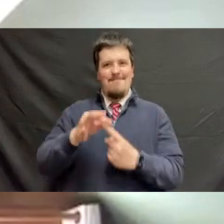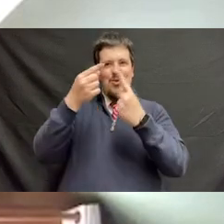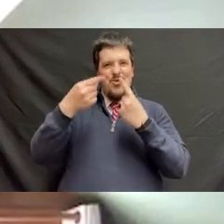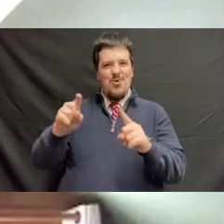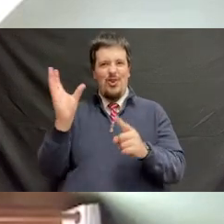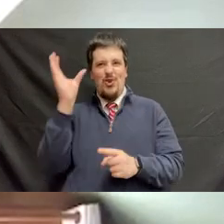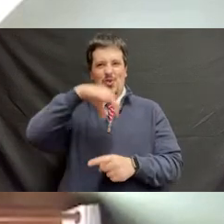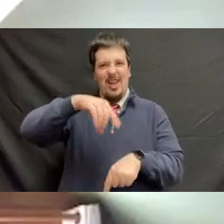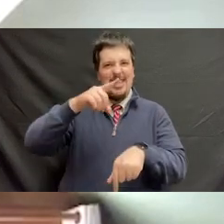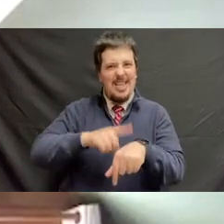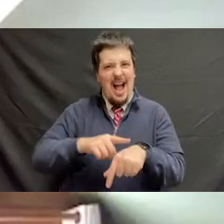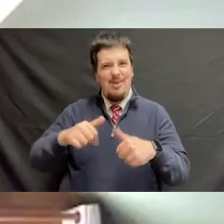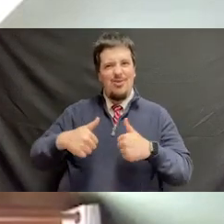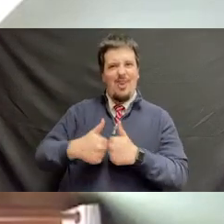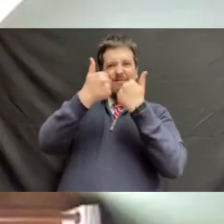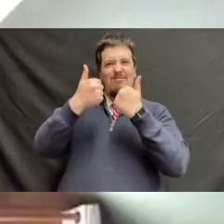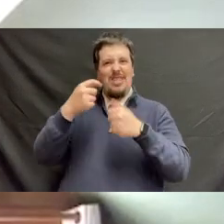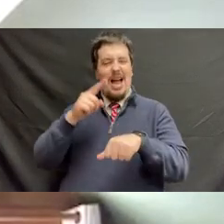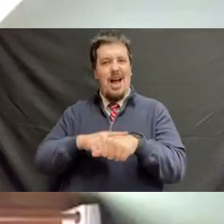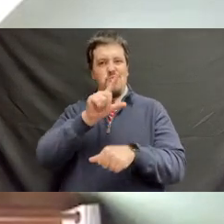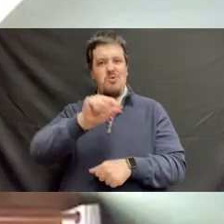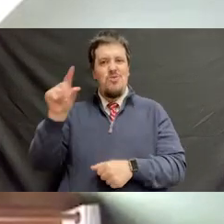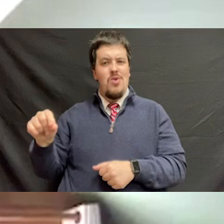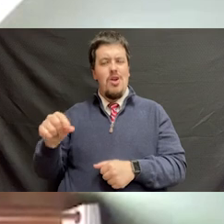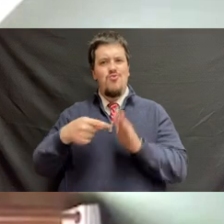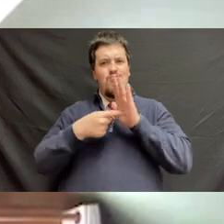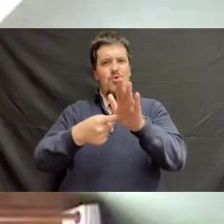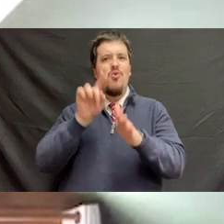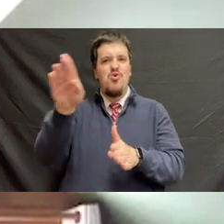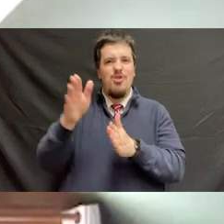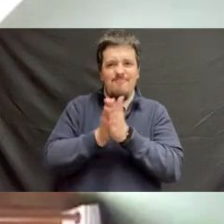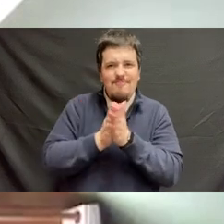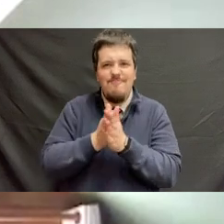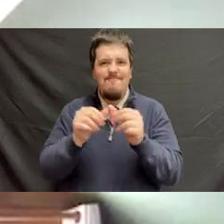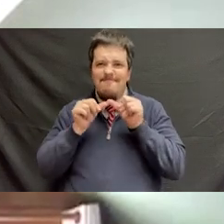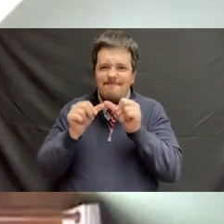especially amidst these unprecedented and challenging times, is testament to your tenacity,